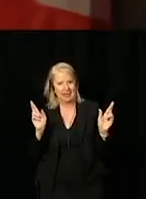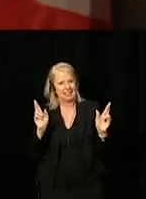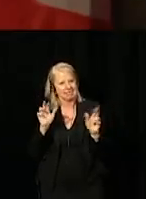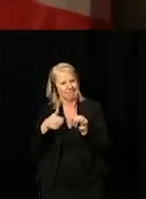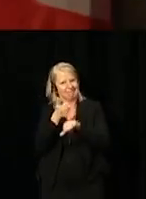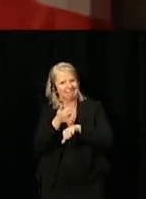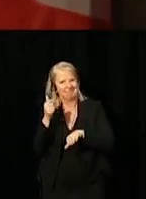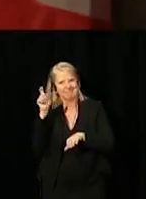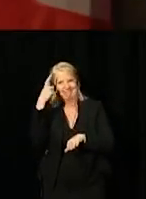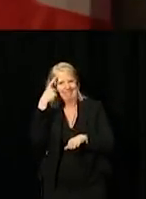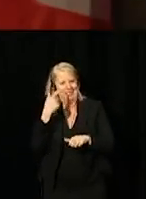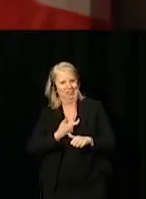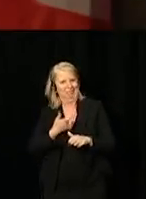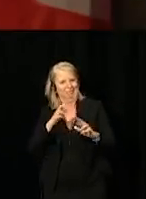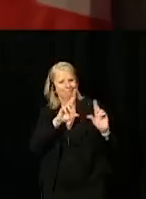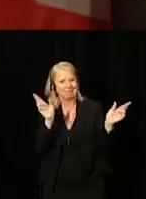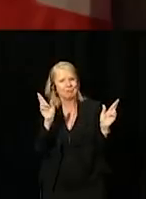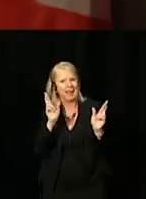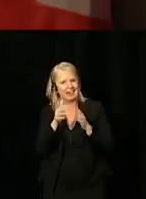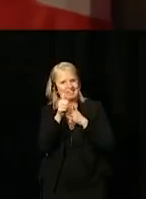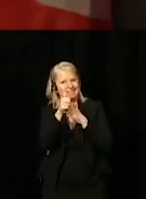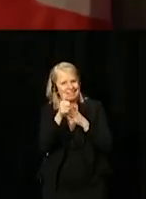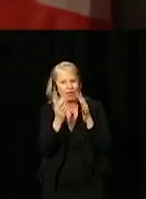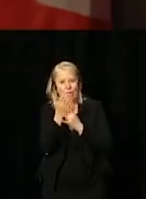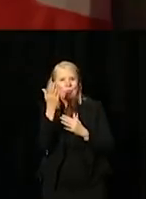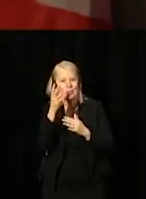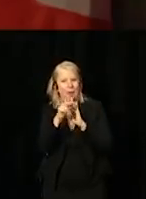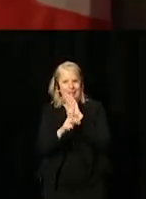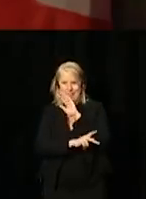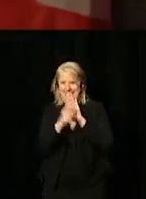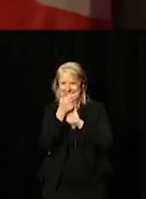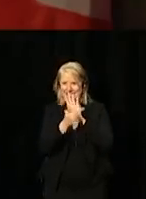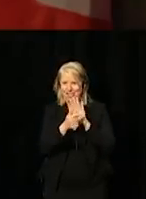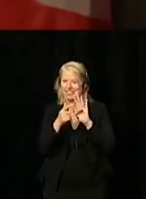that the government have piloted through parliament and that we celebrate today